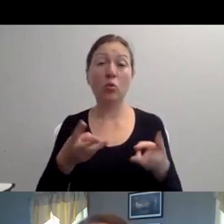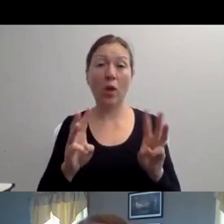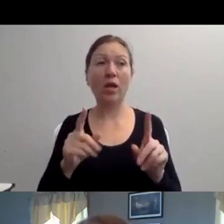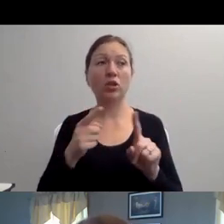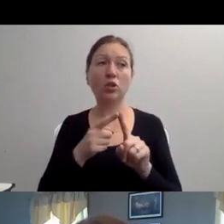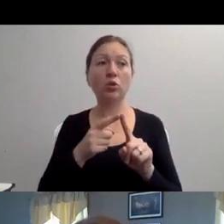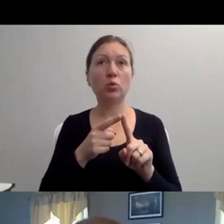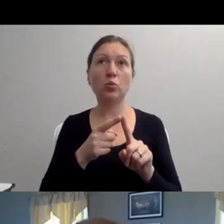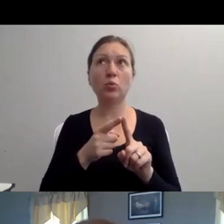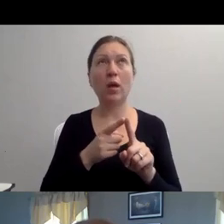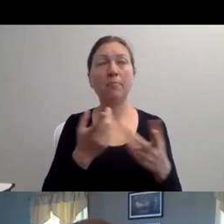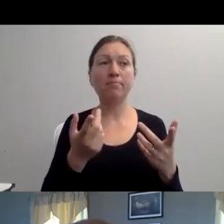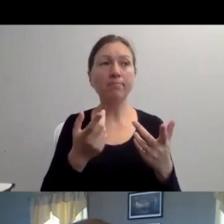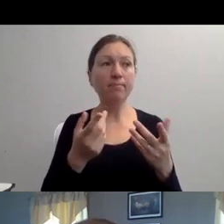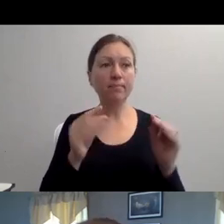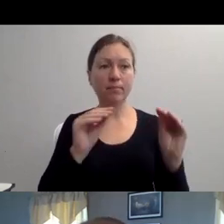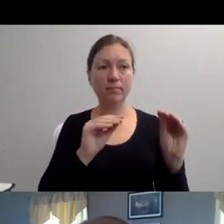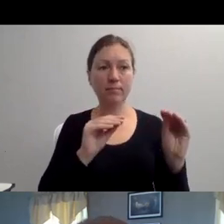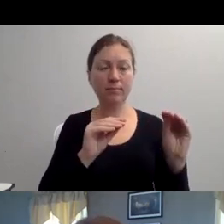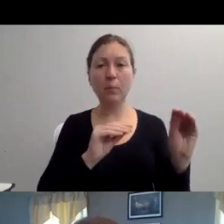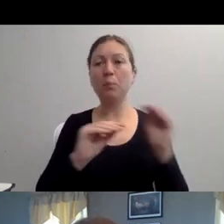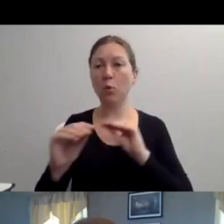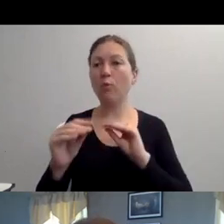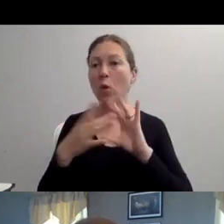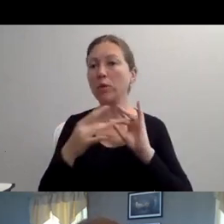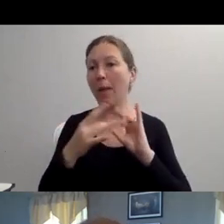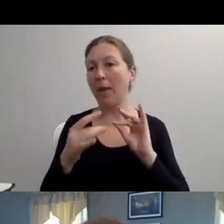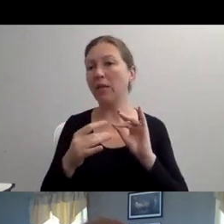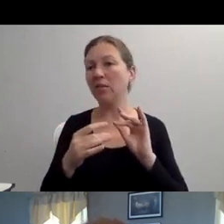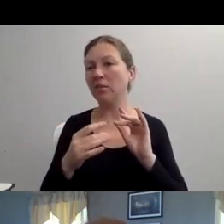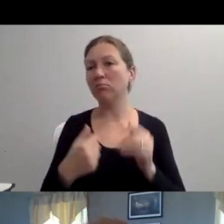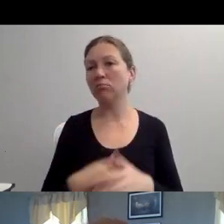PEOPLE WOULD MUCH RATHER BE ASKED THAN FOR YOU TO BE IN A STATE WHERE YOU MIGHT INADVERTENTLY